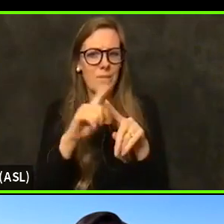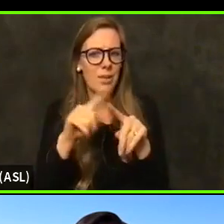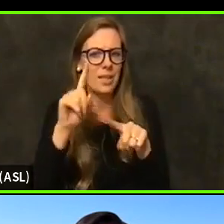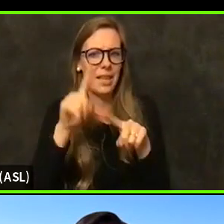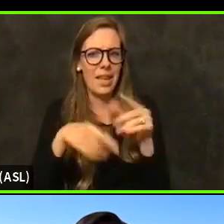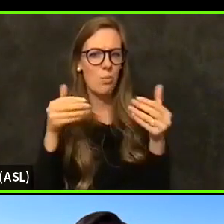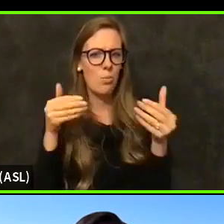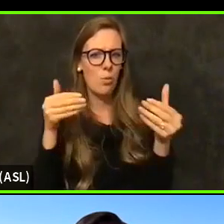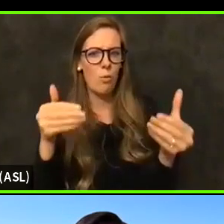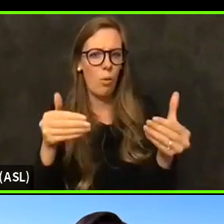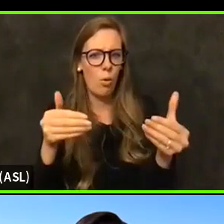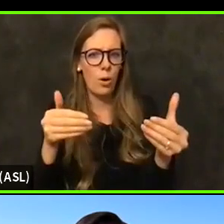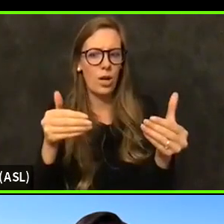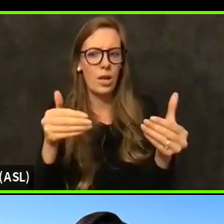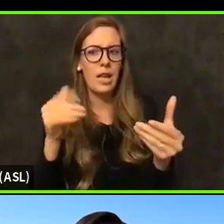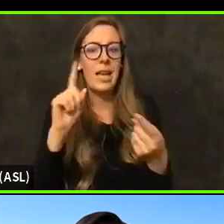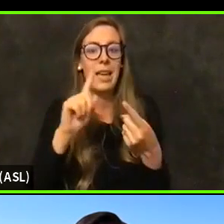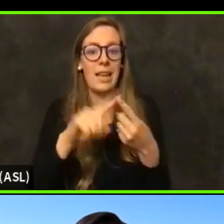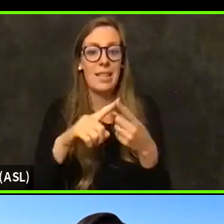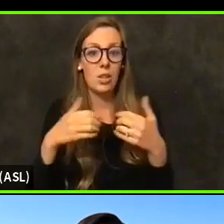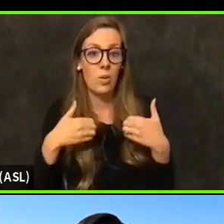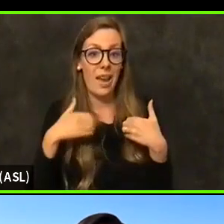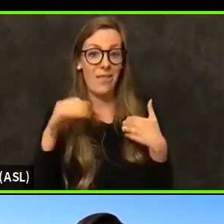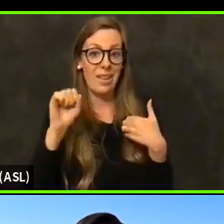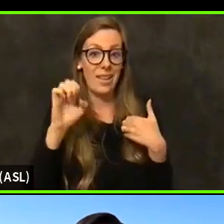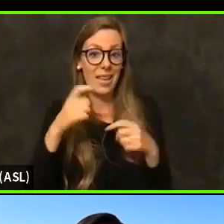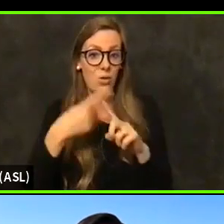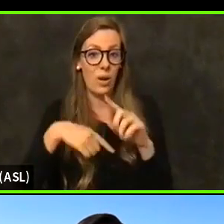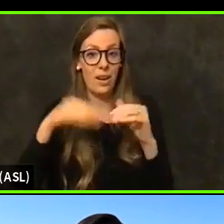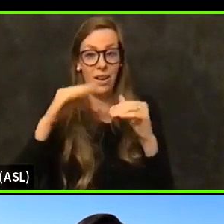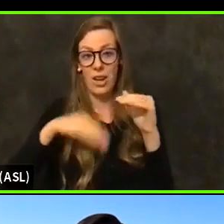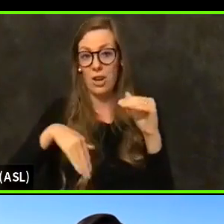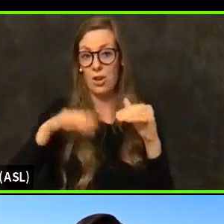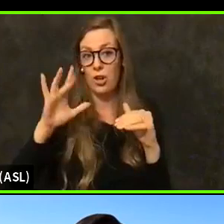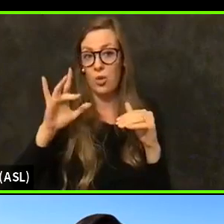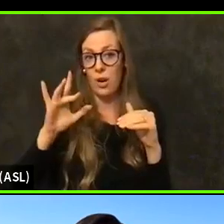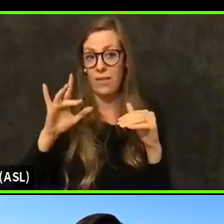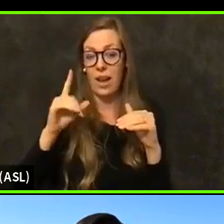until we have a case rate of under twenty five for five consecutive days.